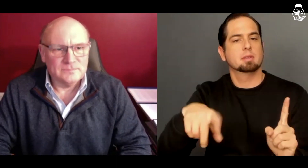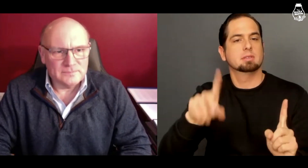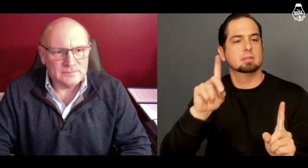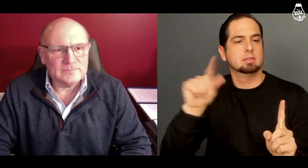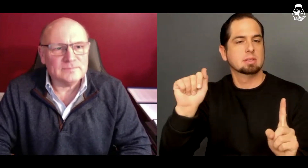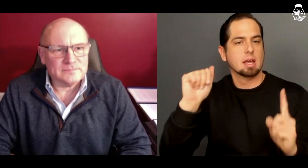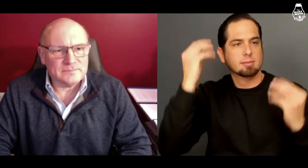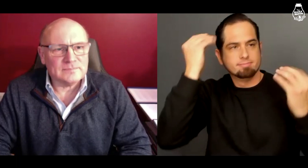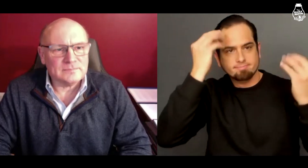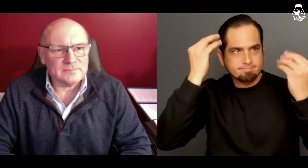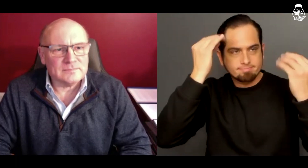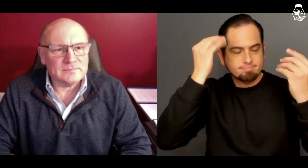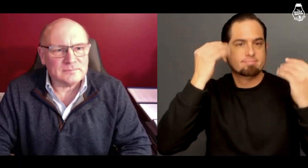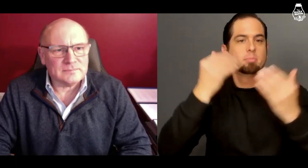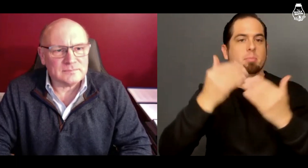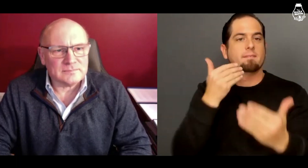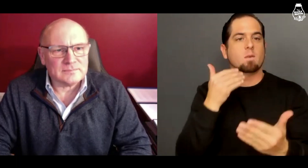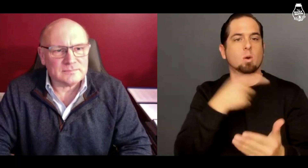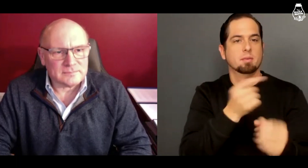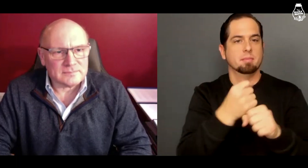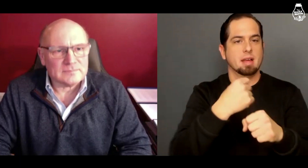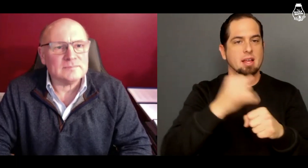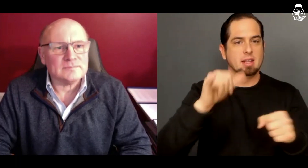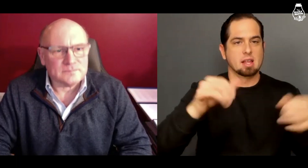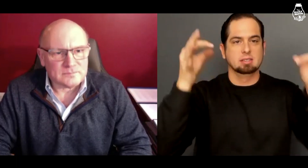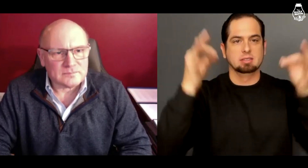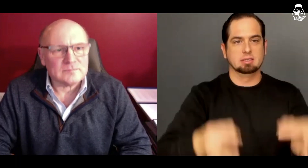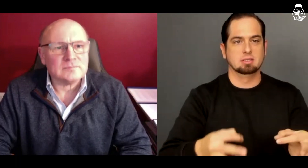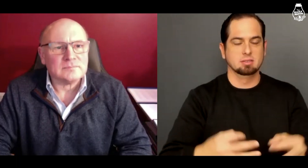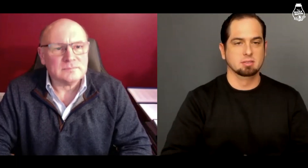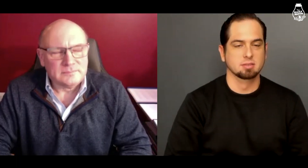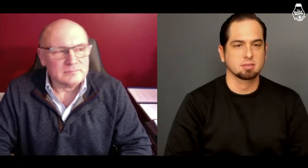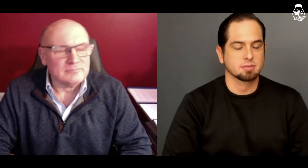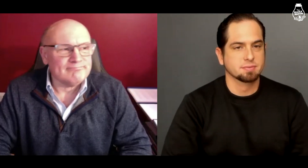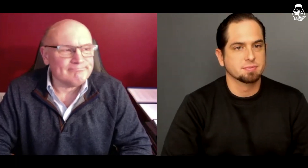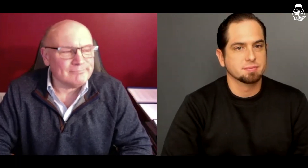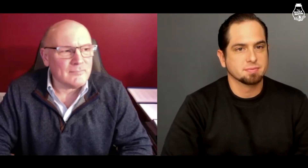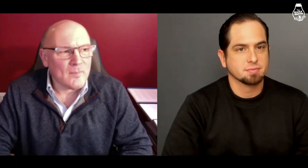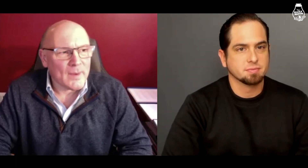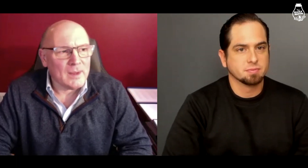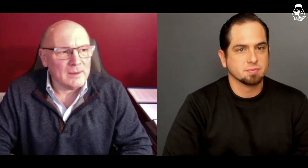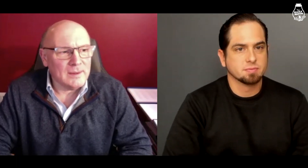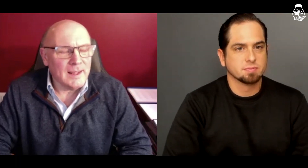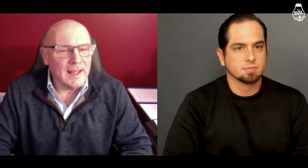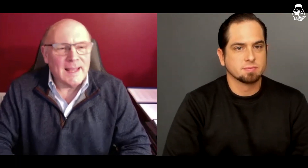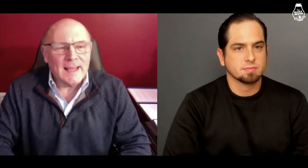What must the DA consider before she makes the decision?